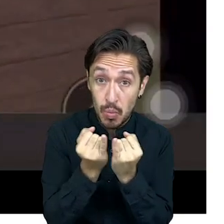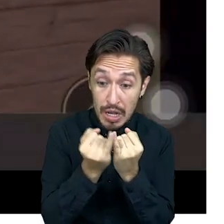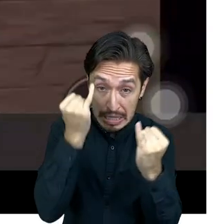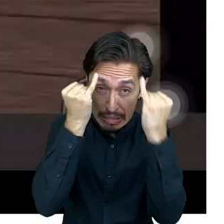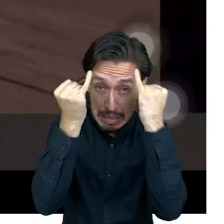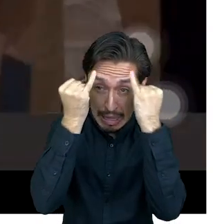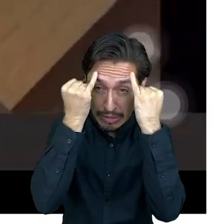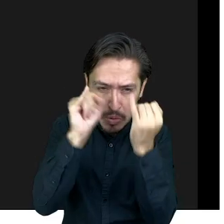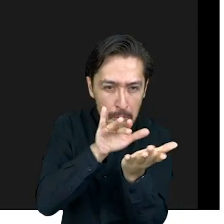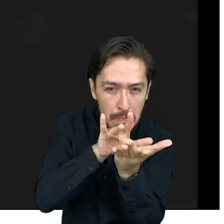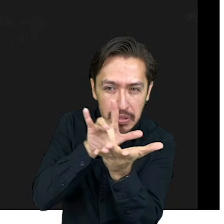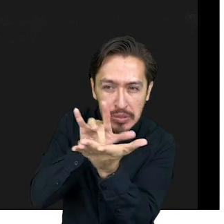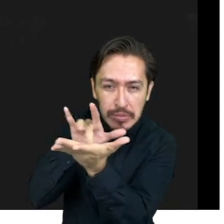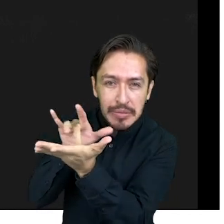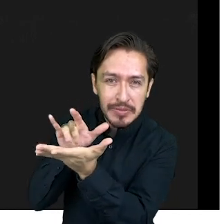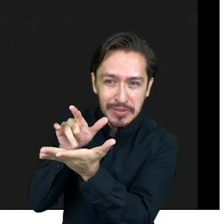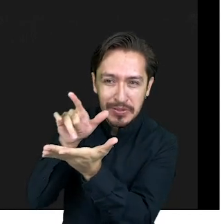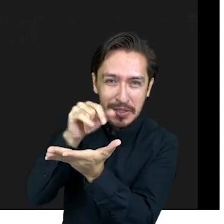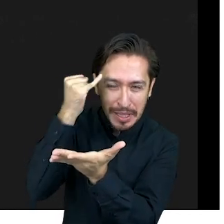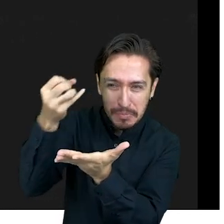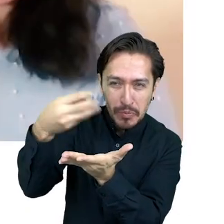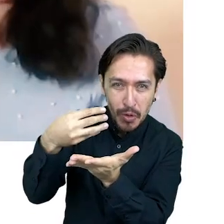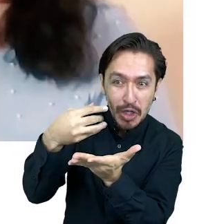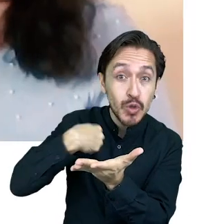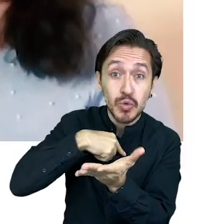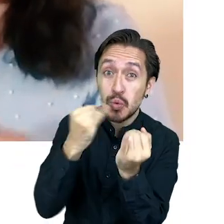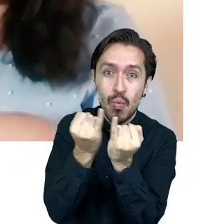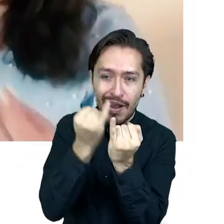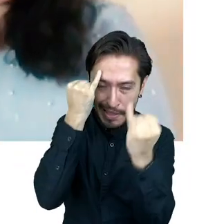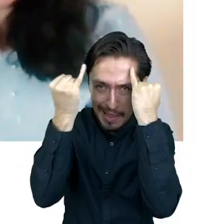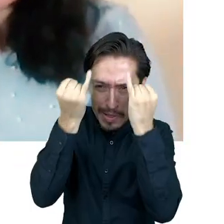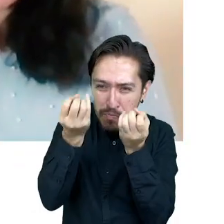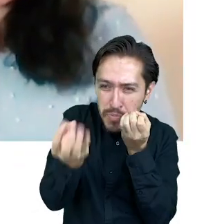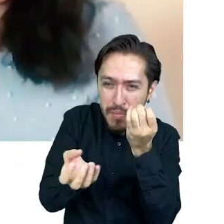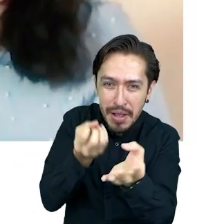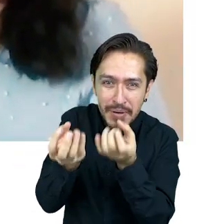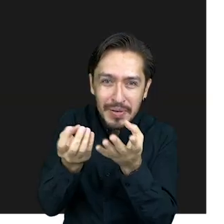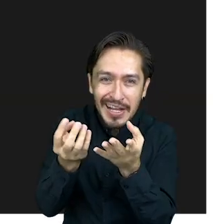To nurture our work with the references they have provided us and to offer examples that are potentially useful to their projects